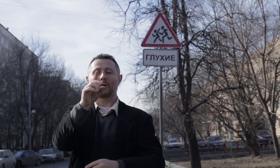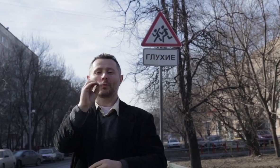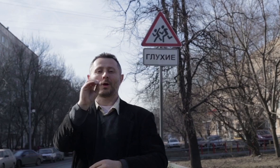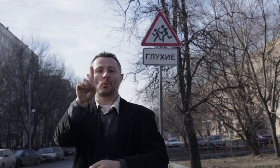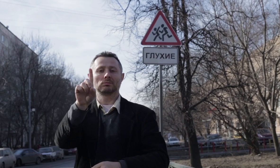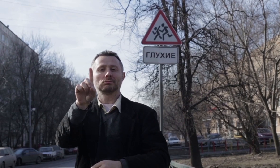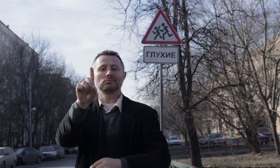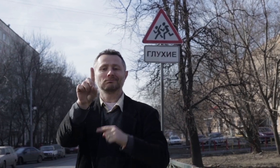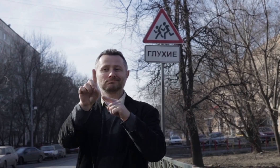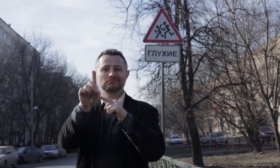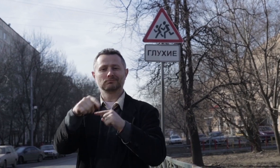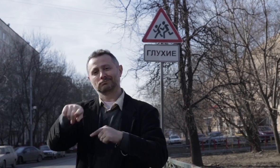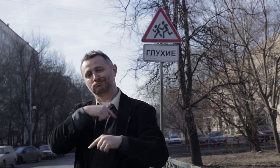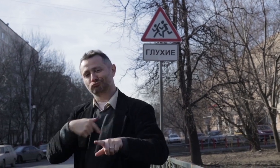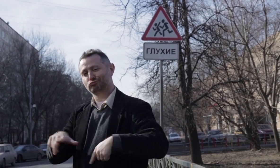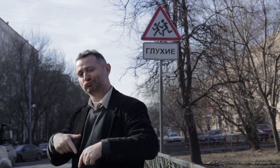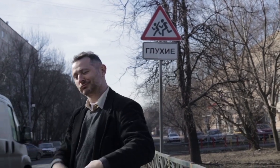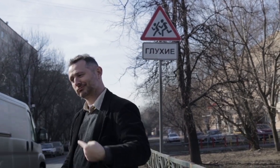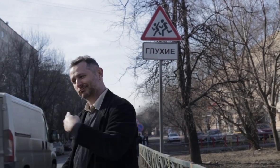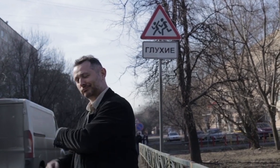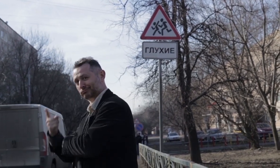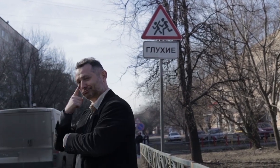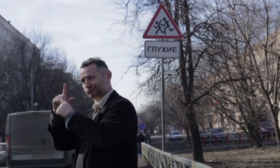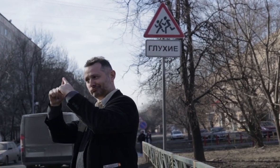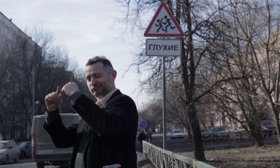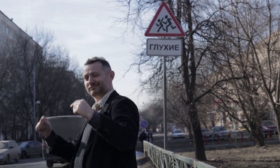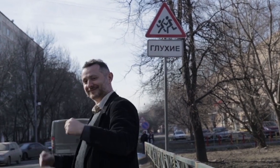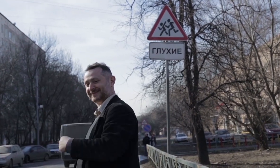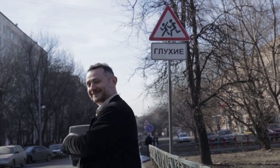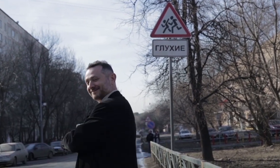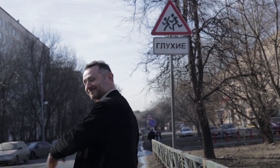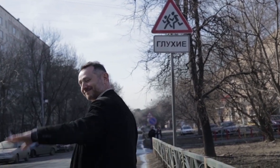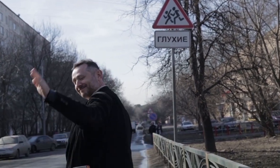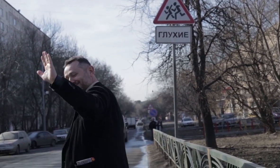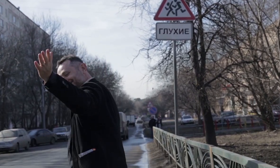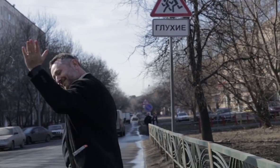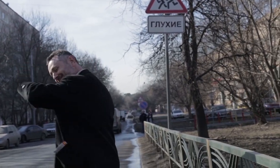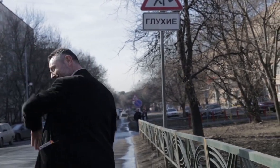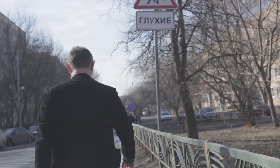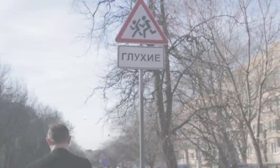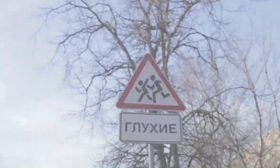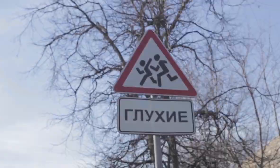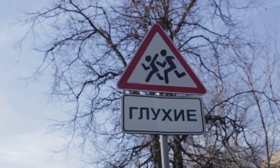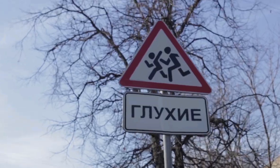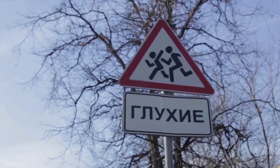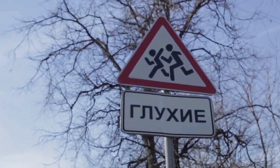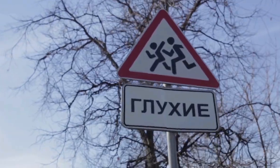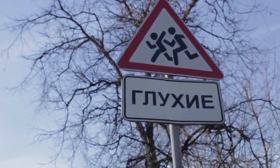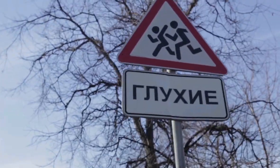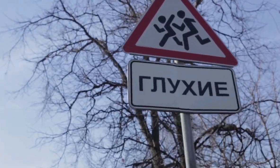of Gesture and Mime, and also serves as a Deaf club and provides administrative services. In